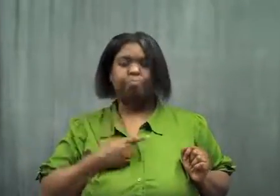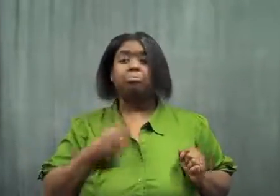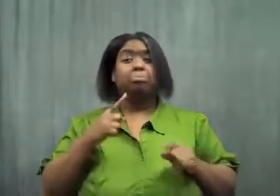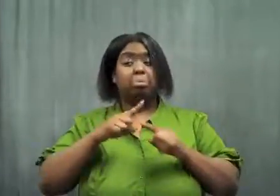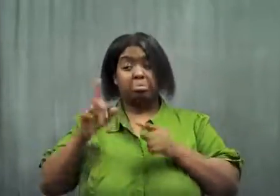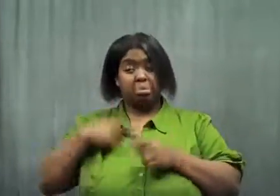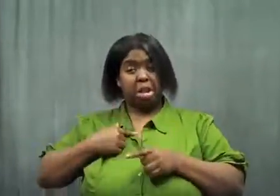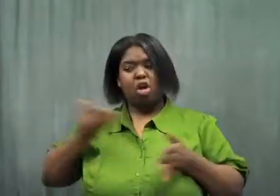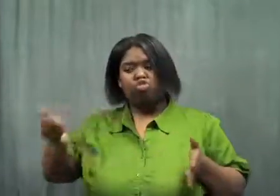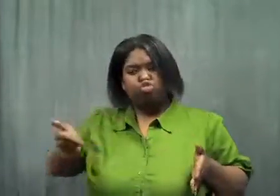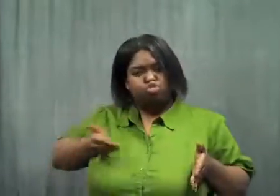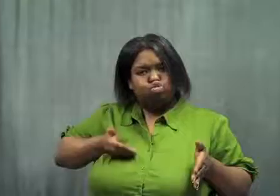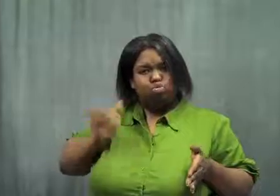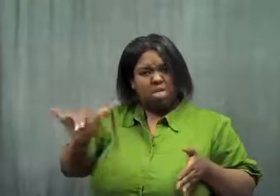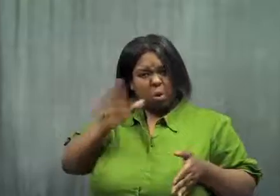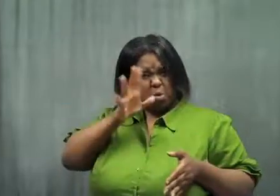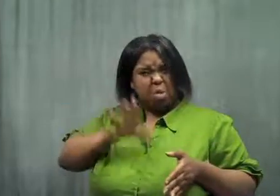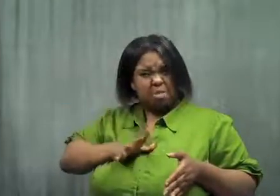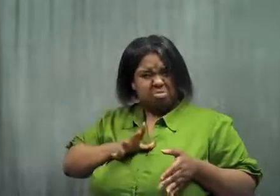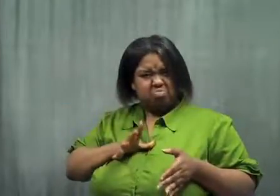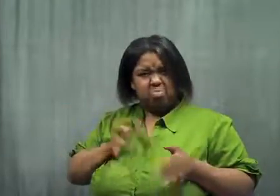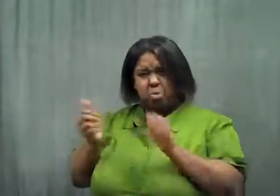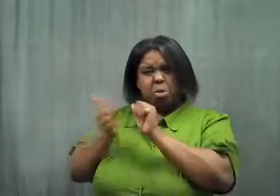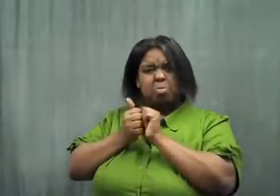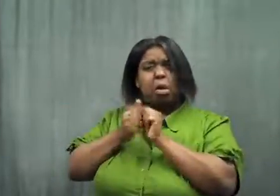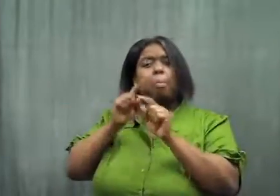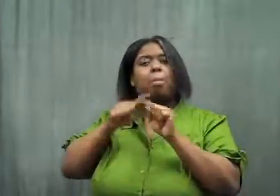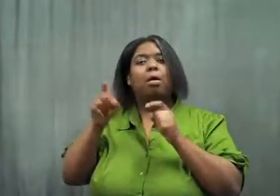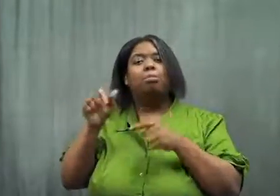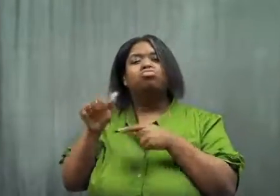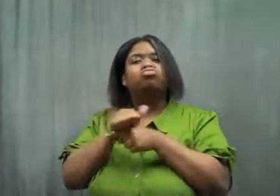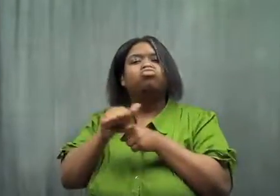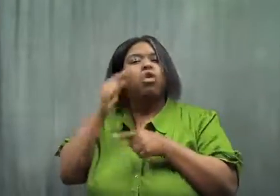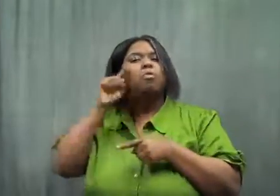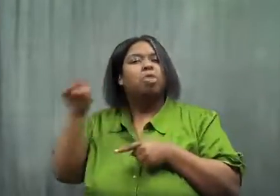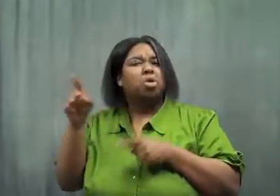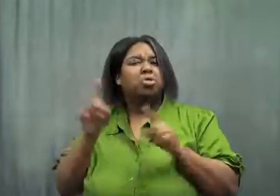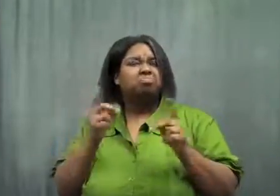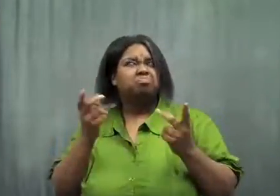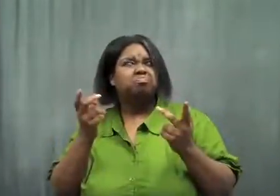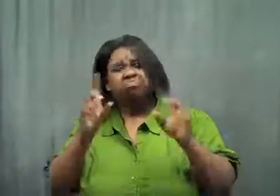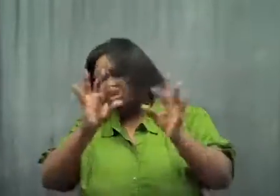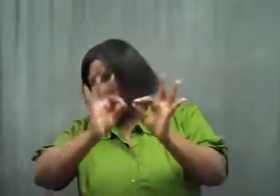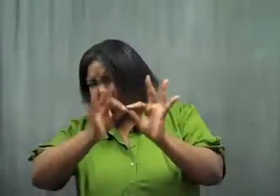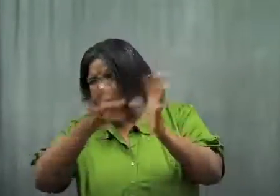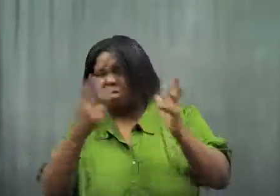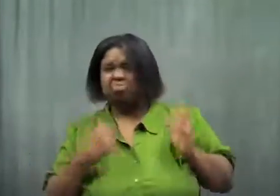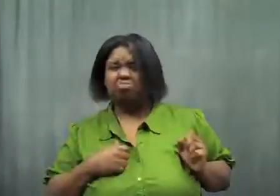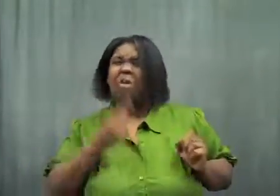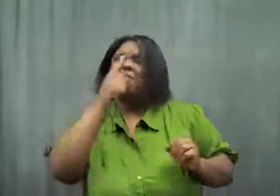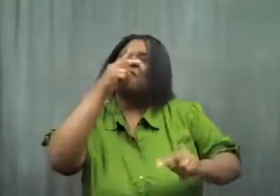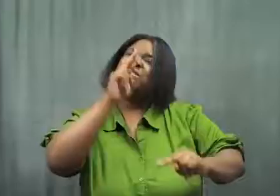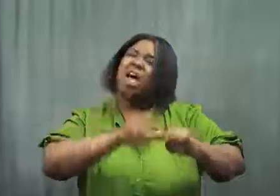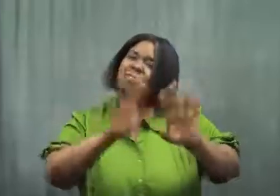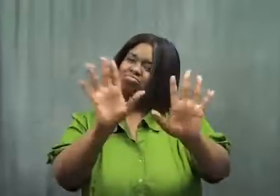I invited a woman to practice interpreting for me for the fun of it.